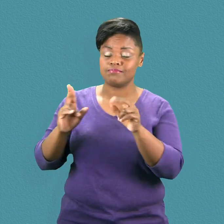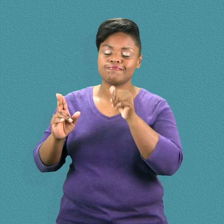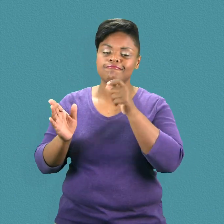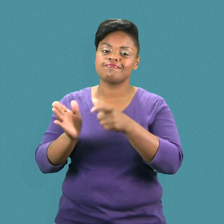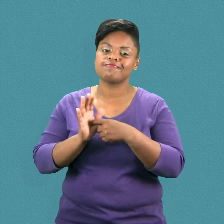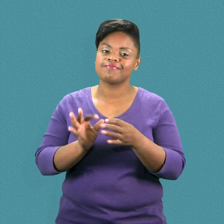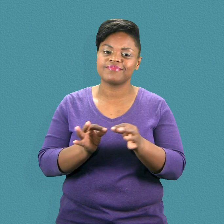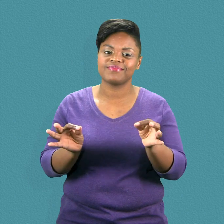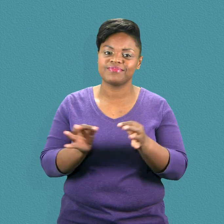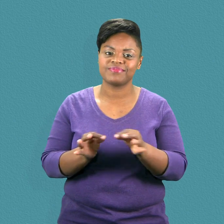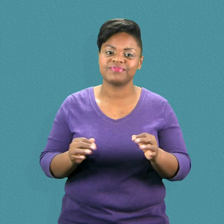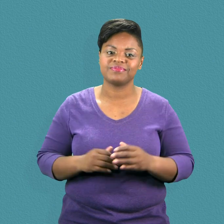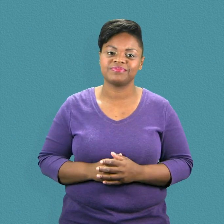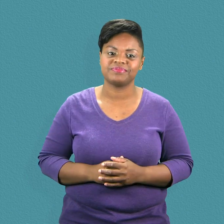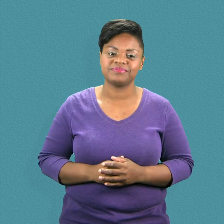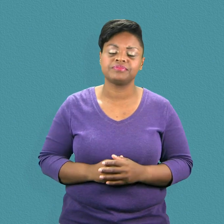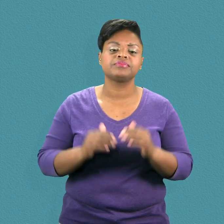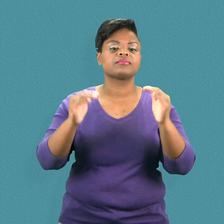be captioned on that second website.